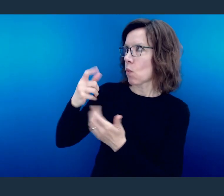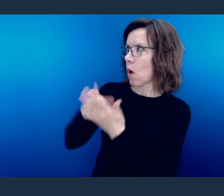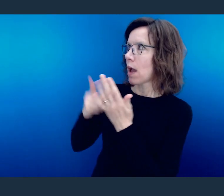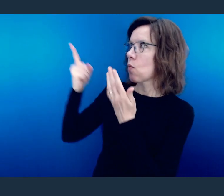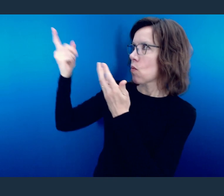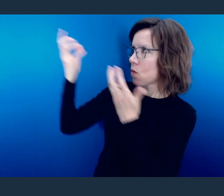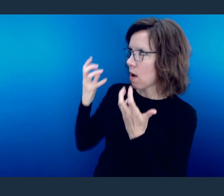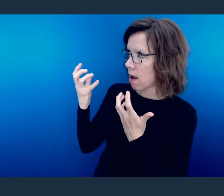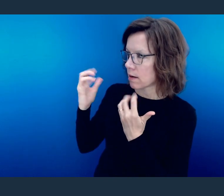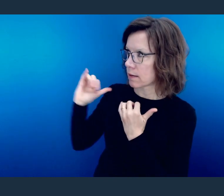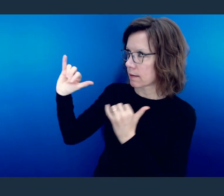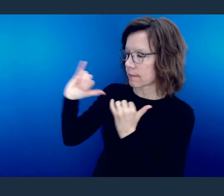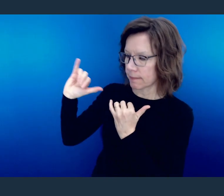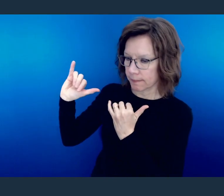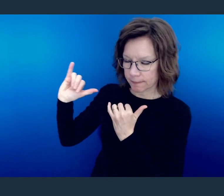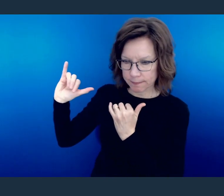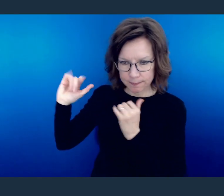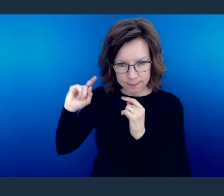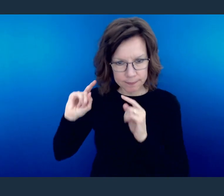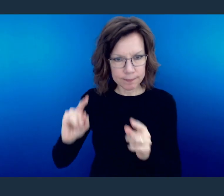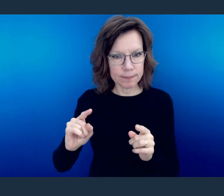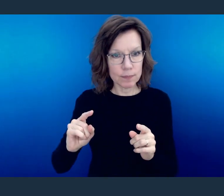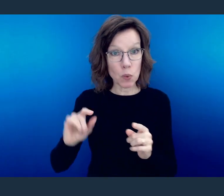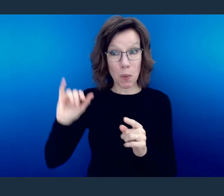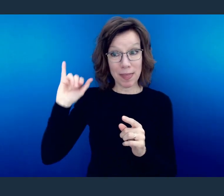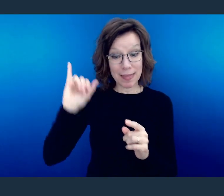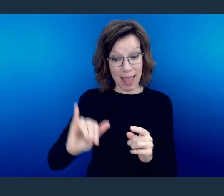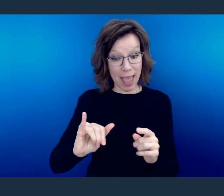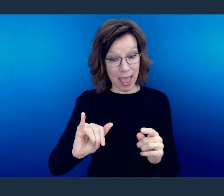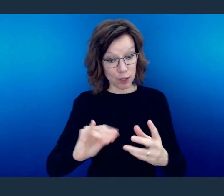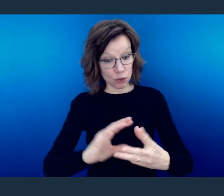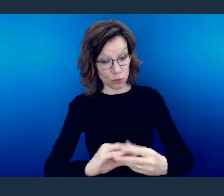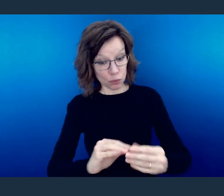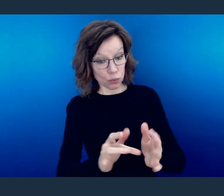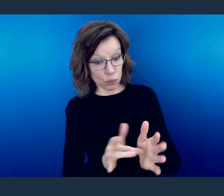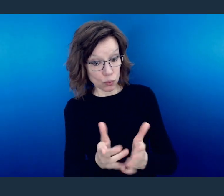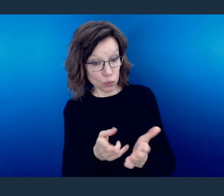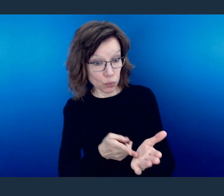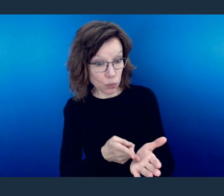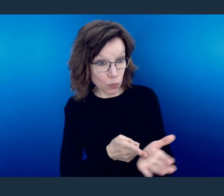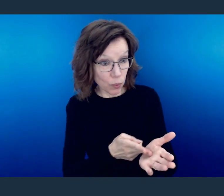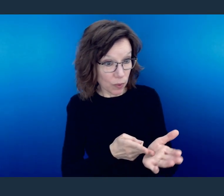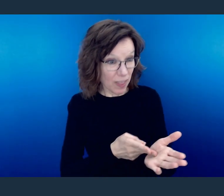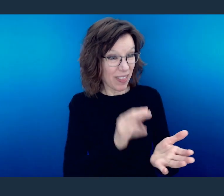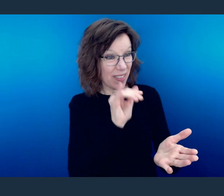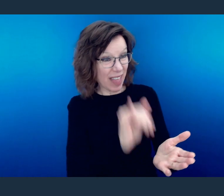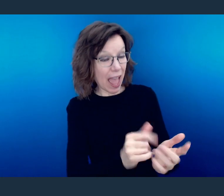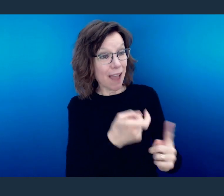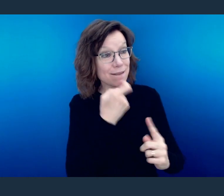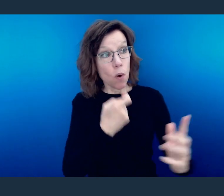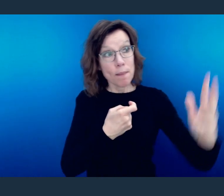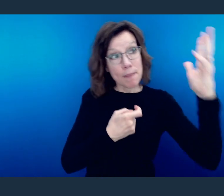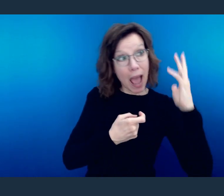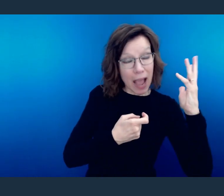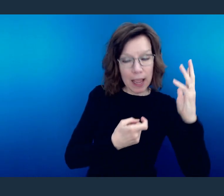And that biblical truth is the same biblical truth that works today.